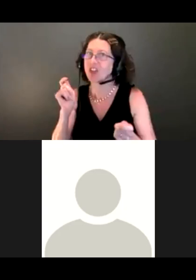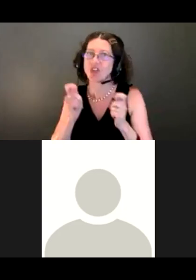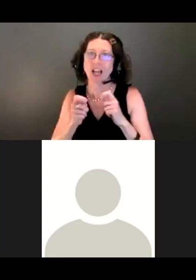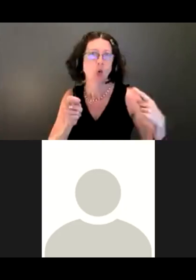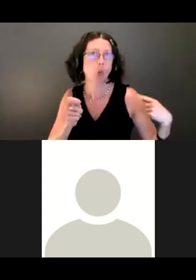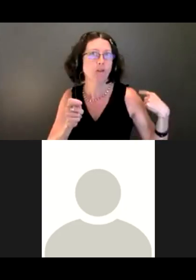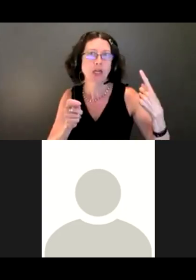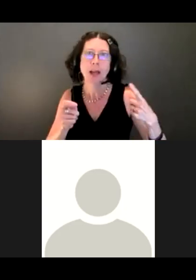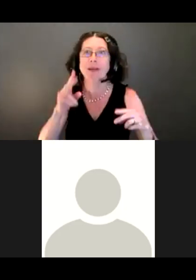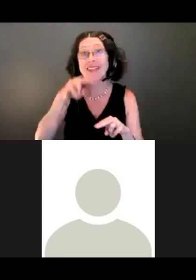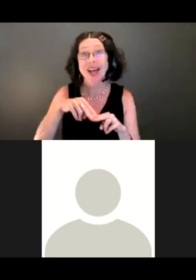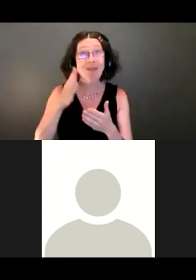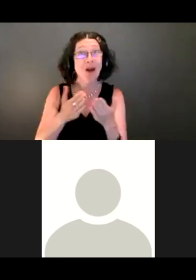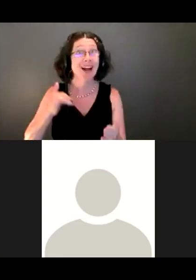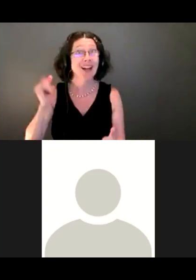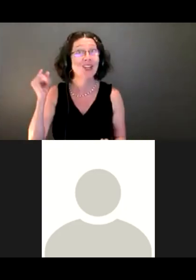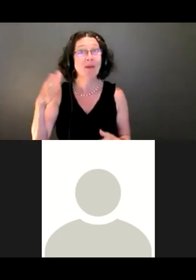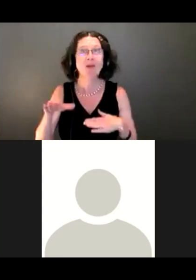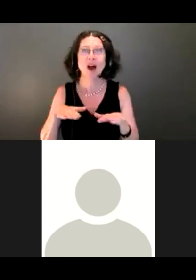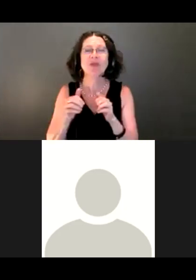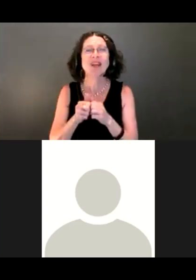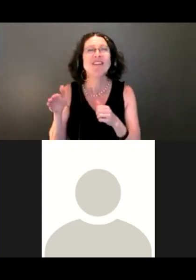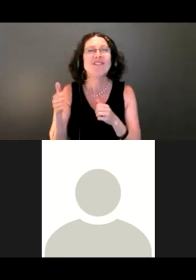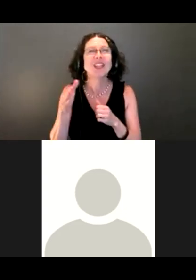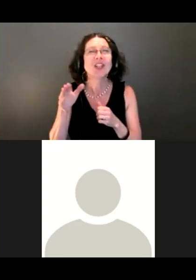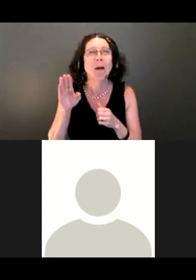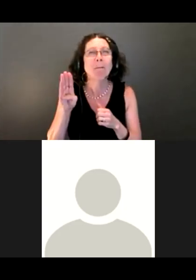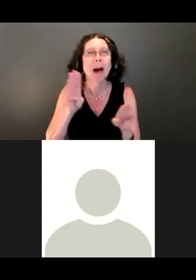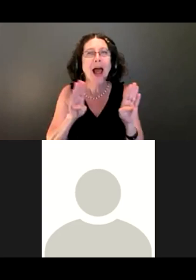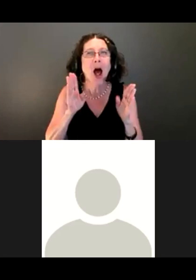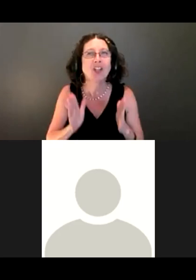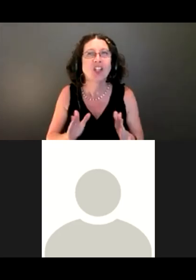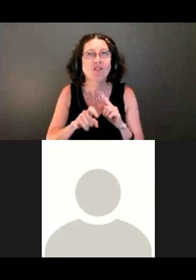I get to walk the creek with the fish biologist from the